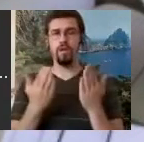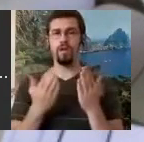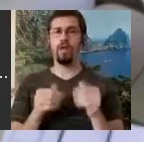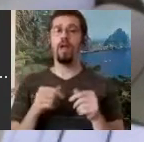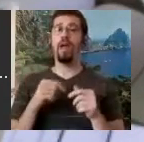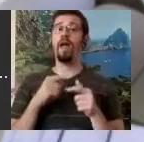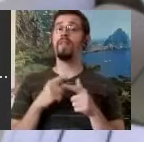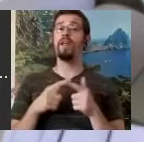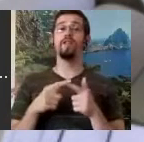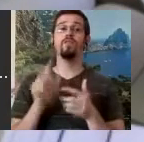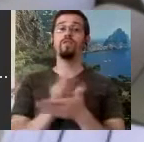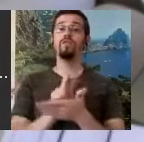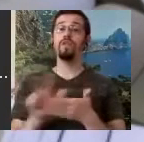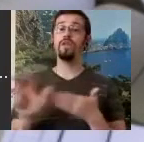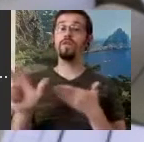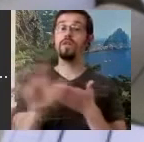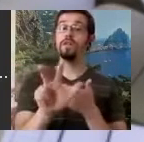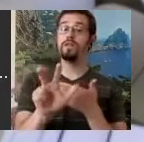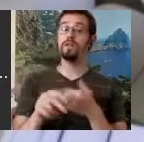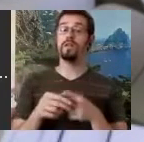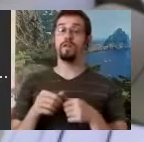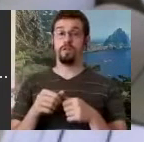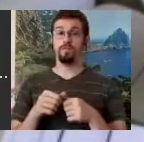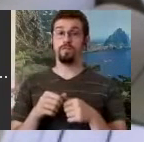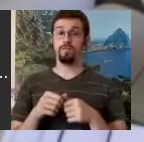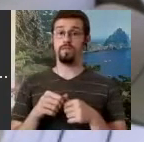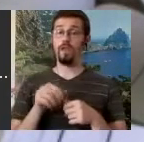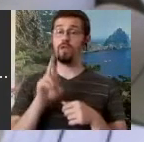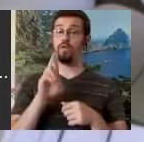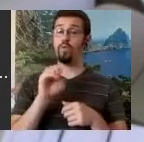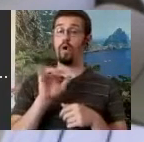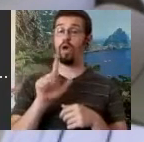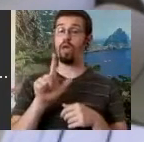letter from the Royal Theatre, the Royal Danish Ballet's director of the Royal